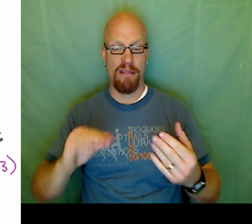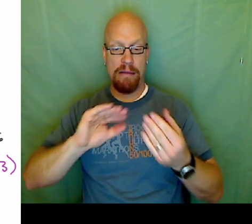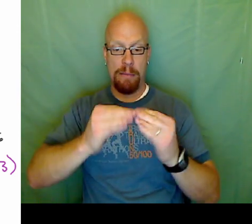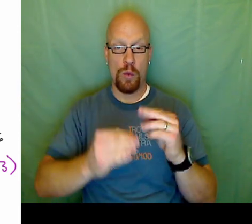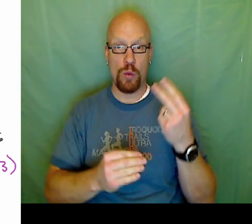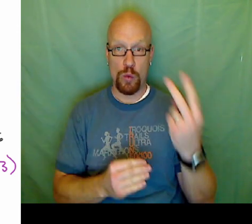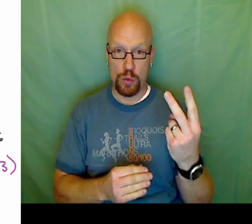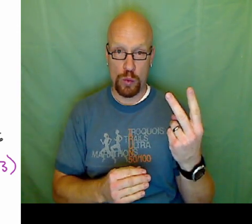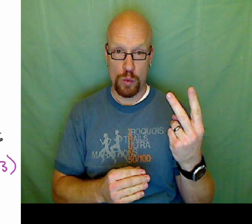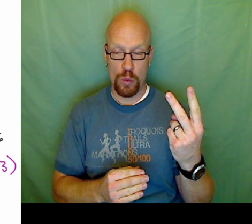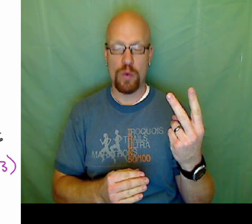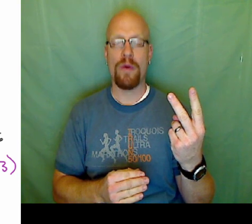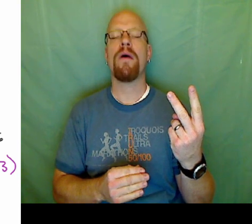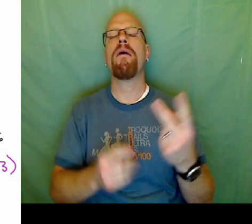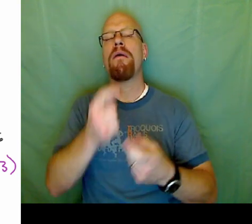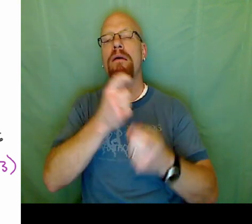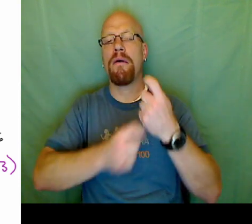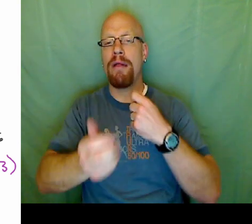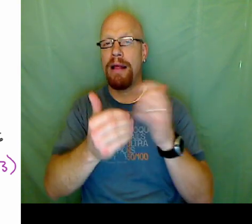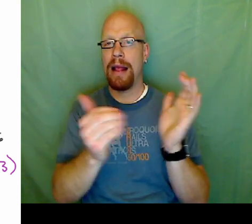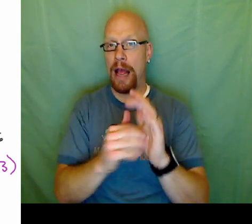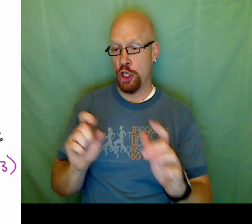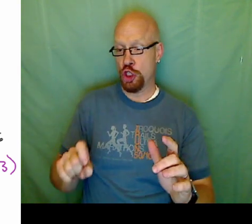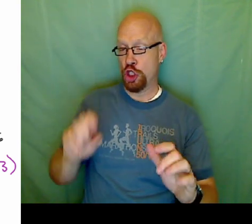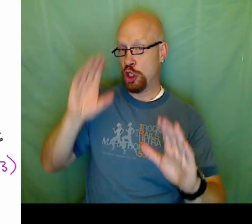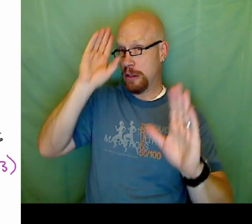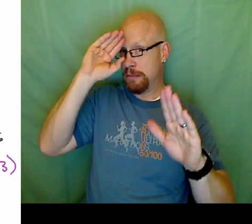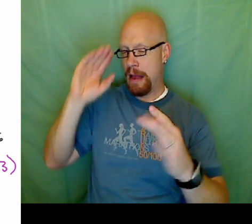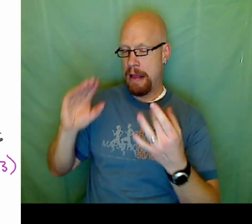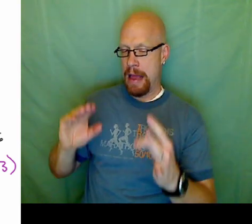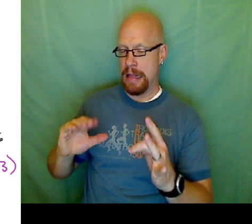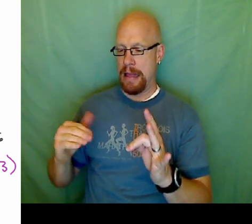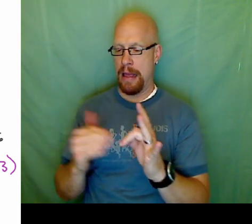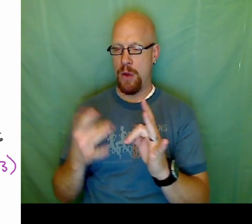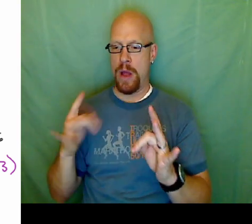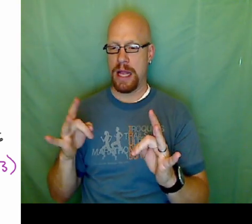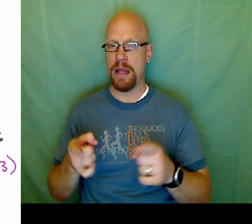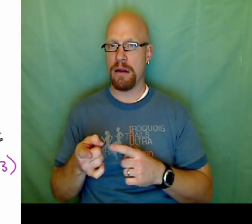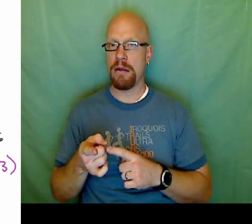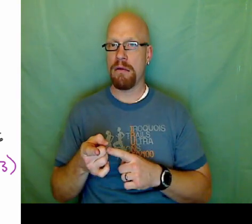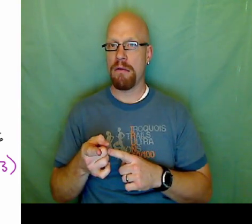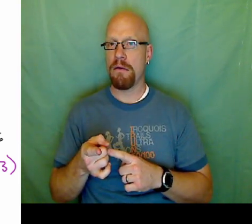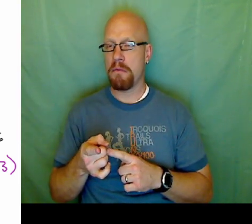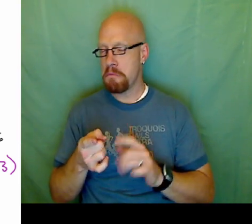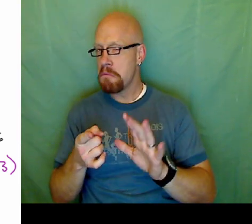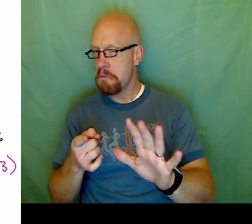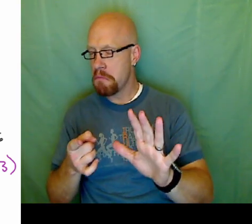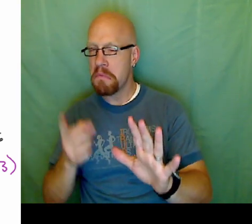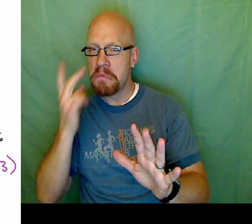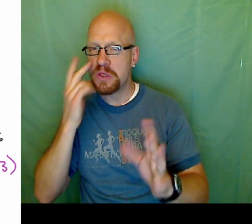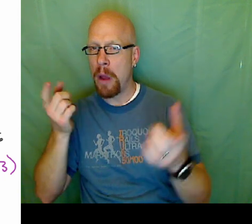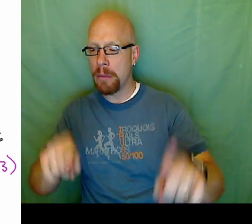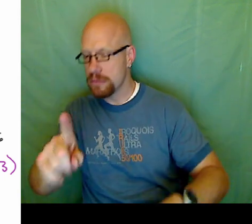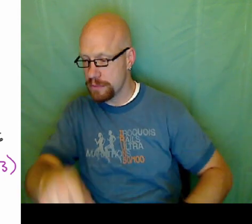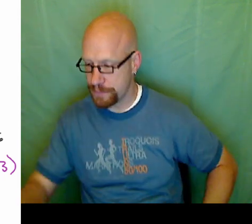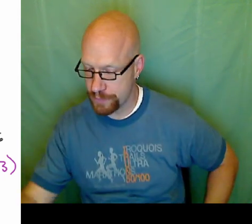Now the second equation, we'll replace them again. We should expect at the end 18 equals 18 if we're correct. We'll see what happens.